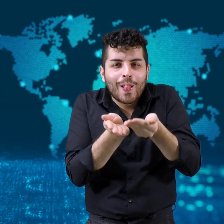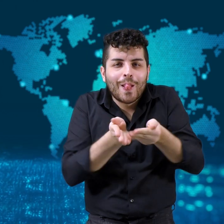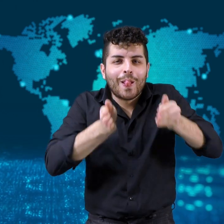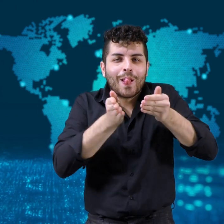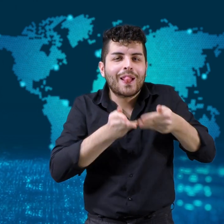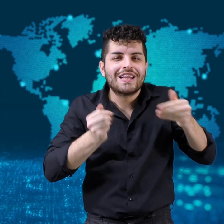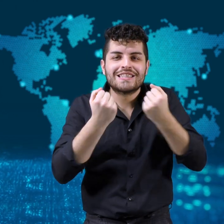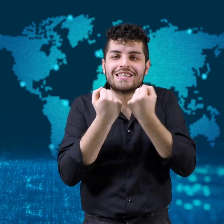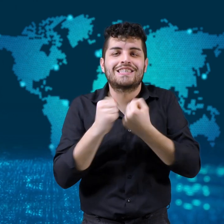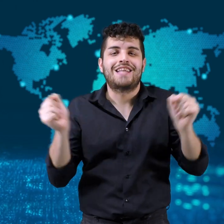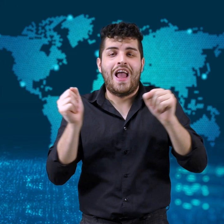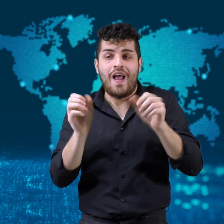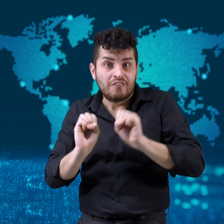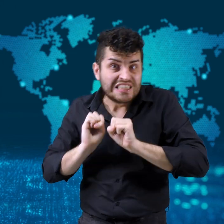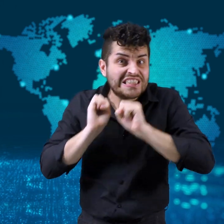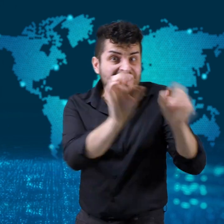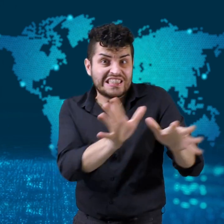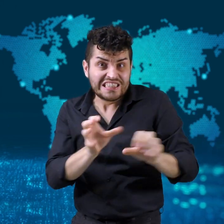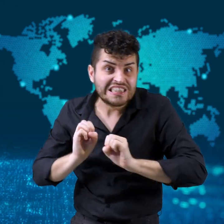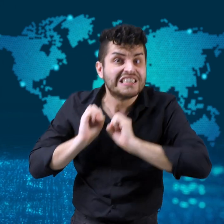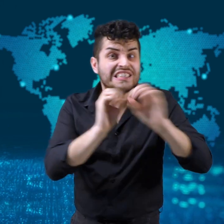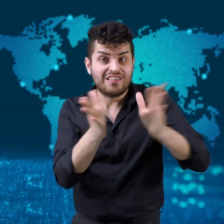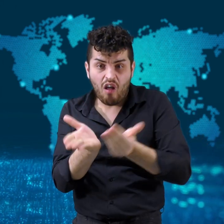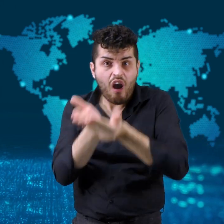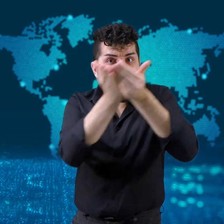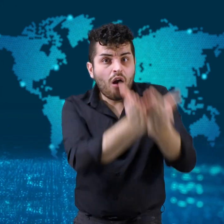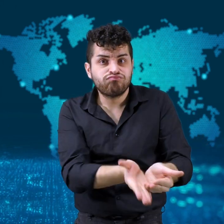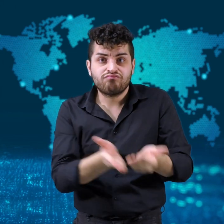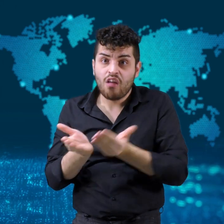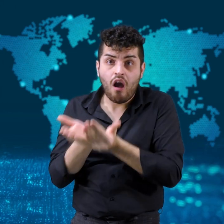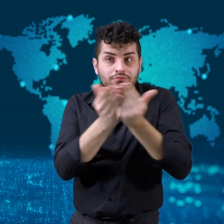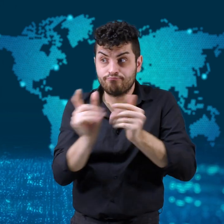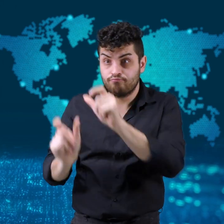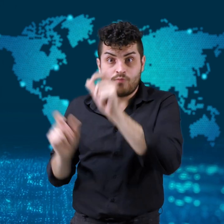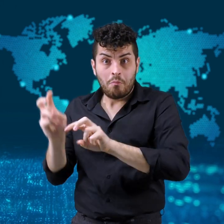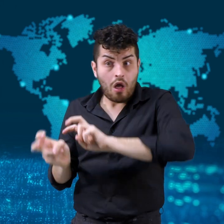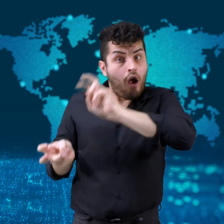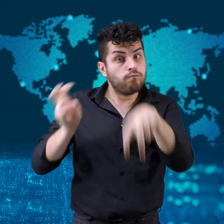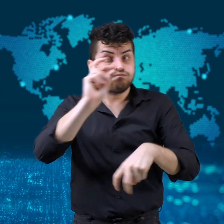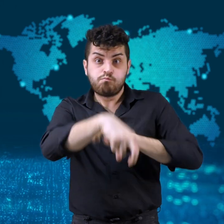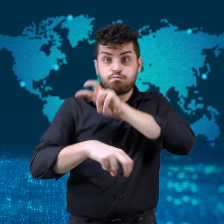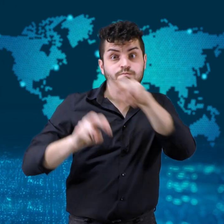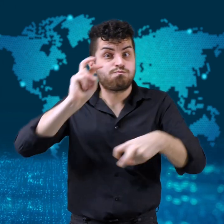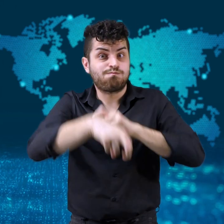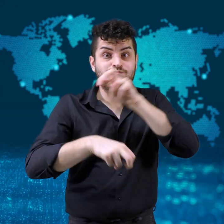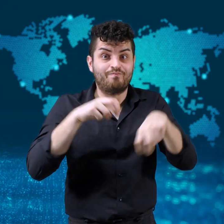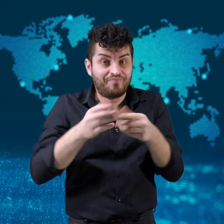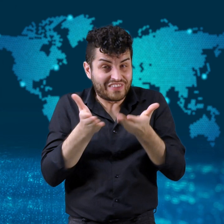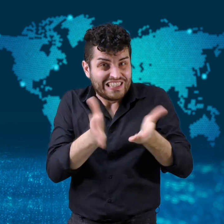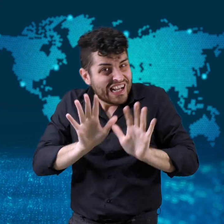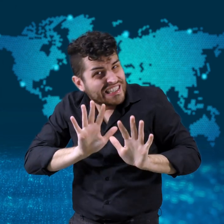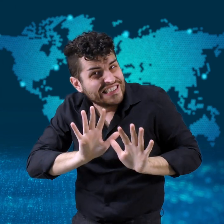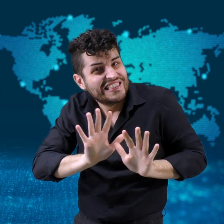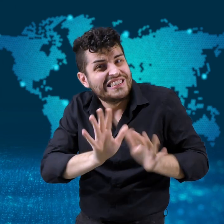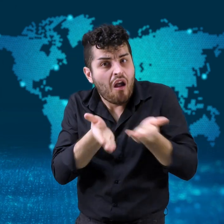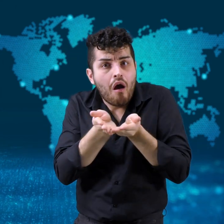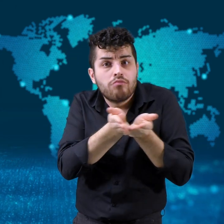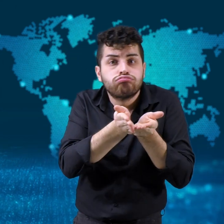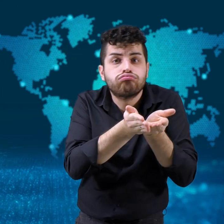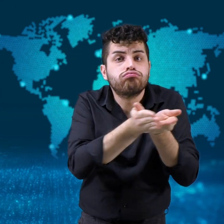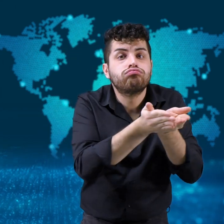and Groves managed to push the small craft to safety.